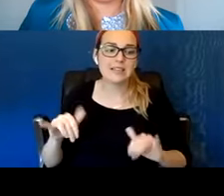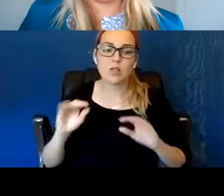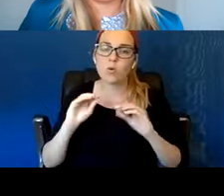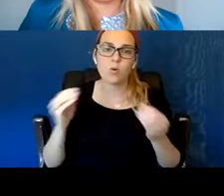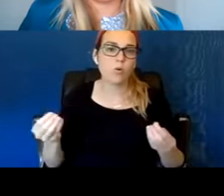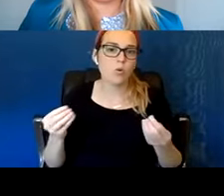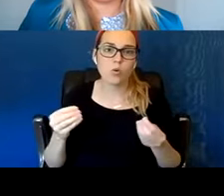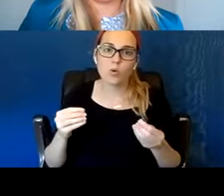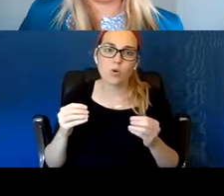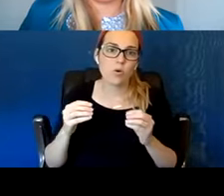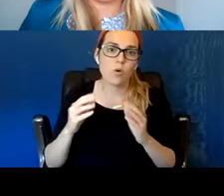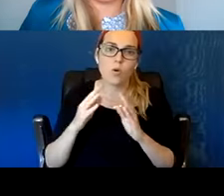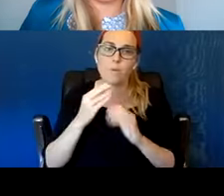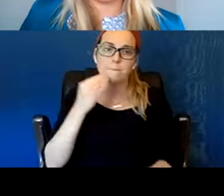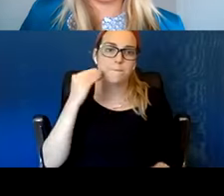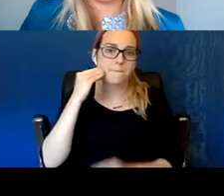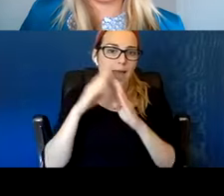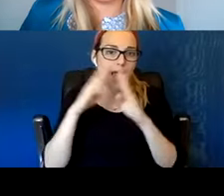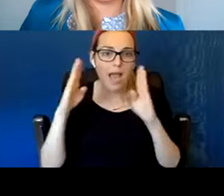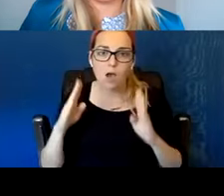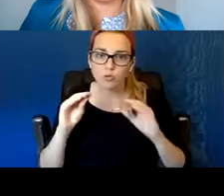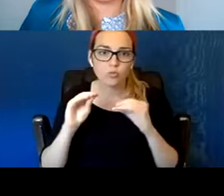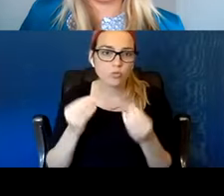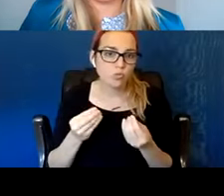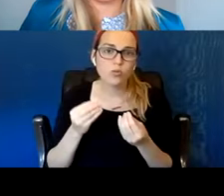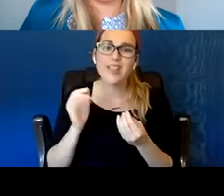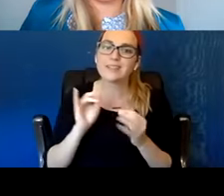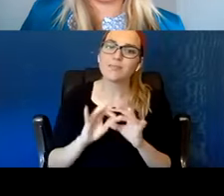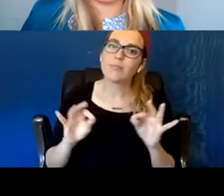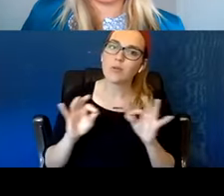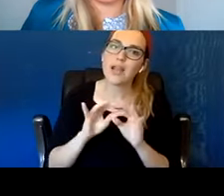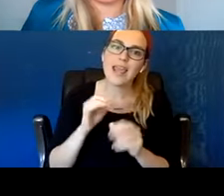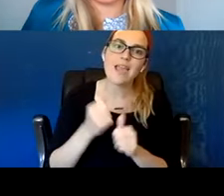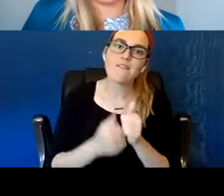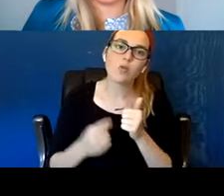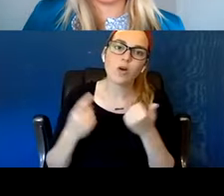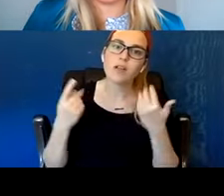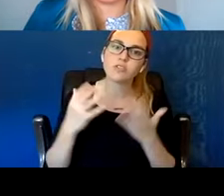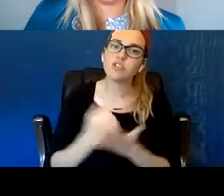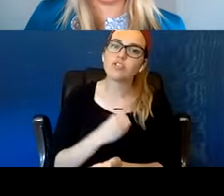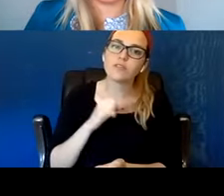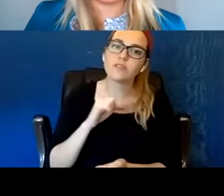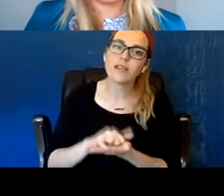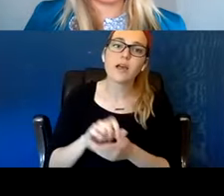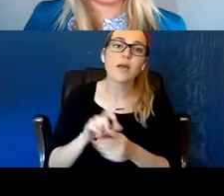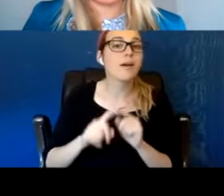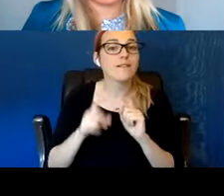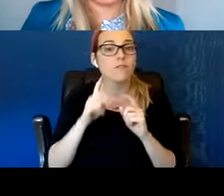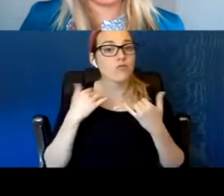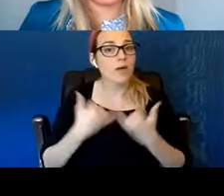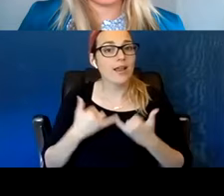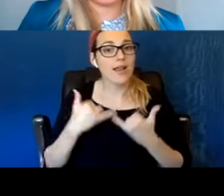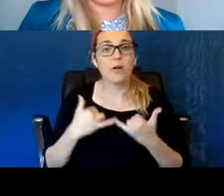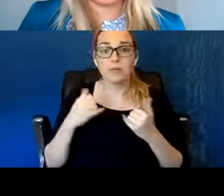but in the meantime he was able to treat his substance use disorder with the assistance of our team